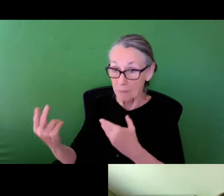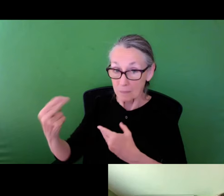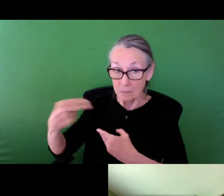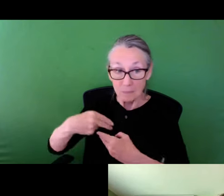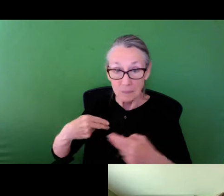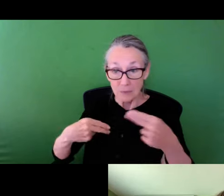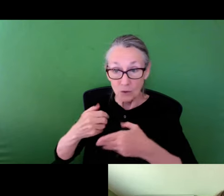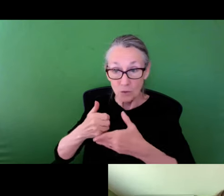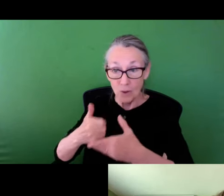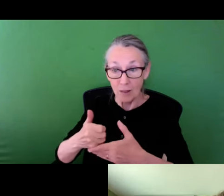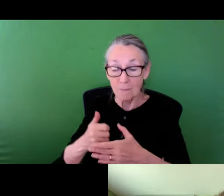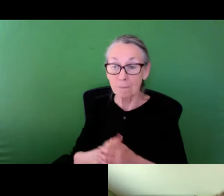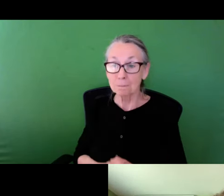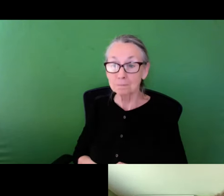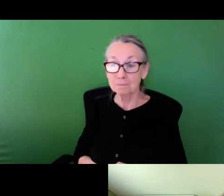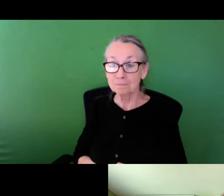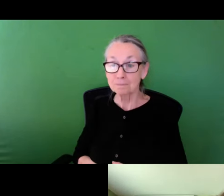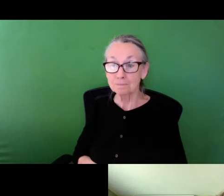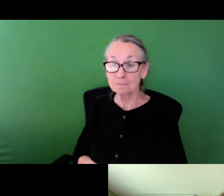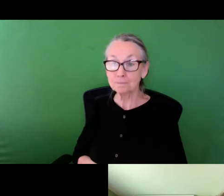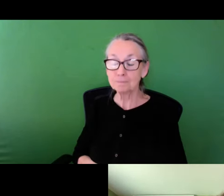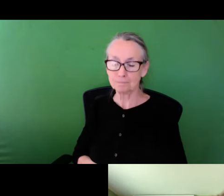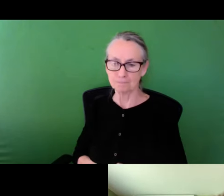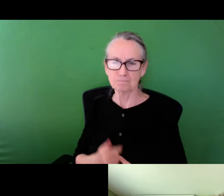, do you have students that you advise or other colleagues that are coming in